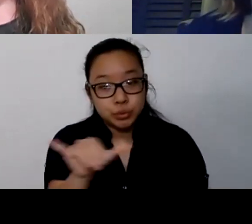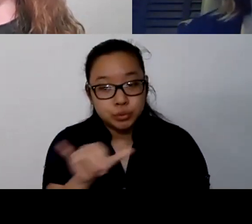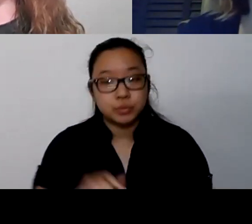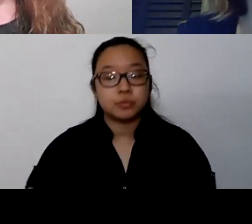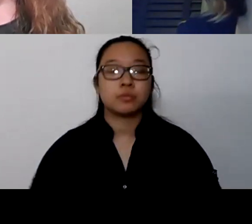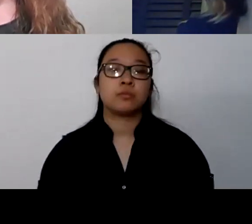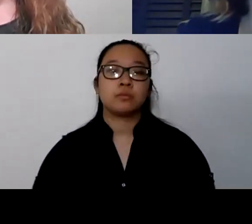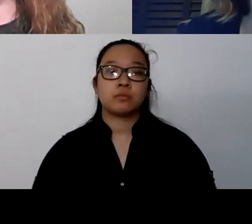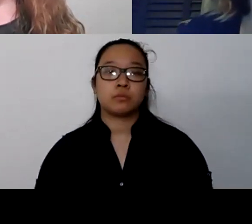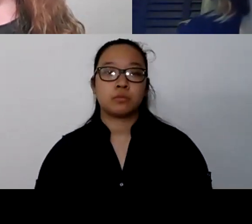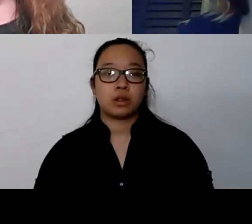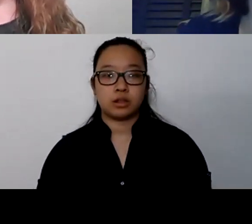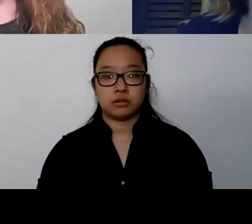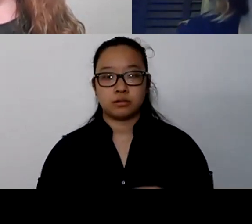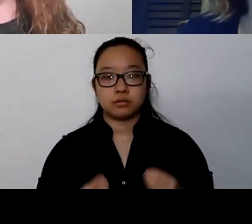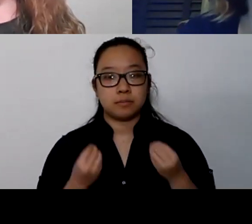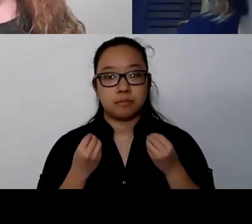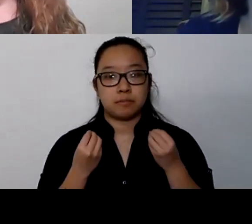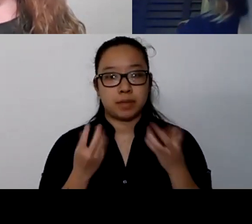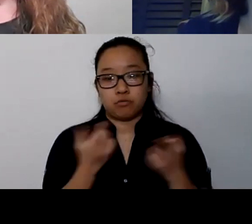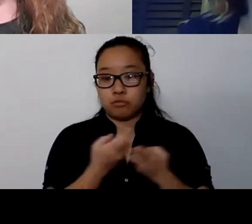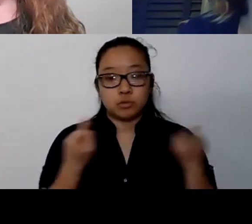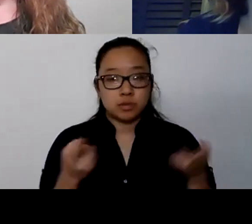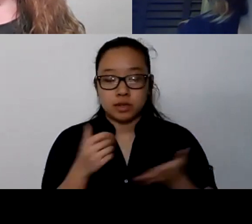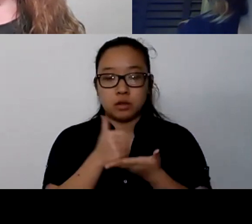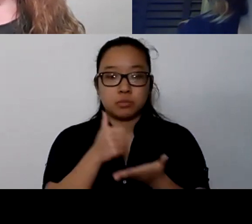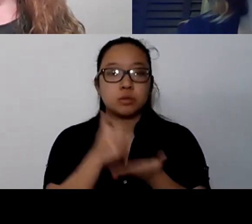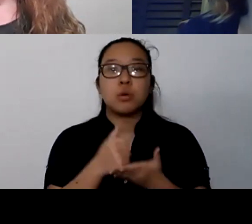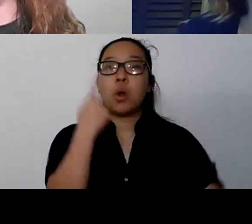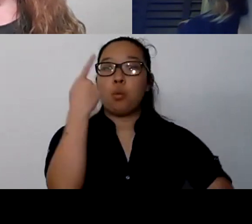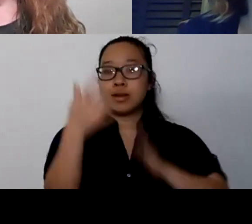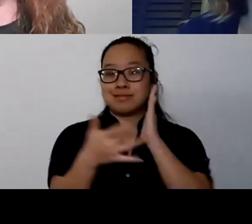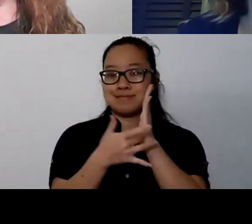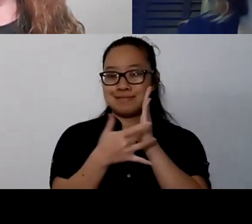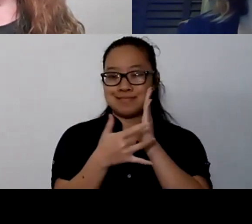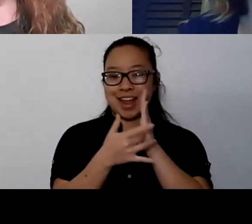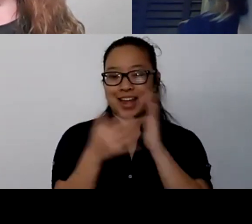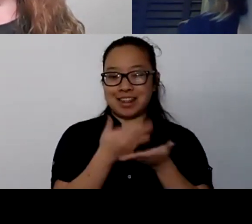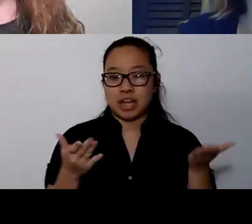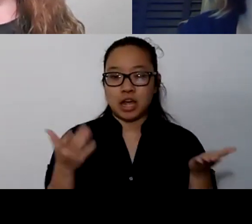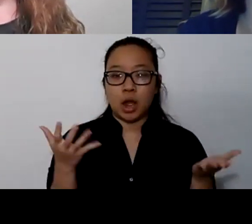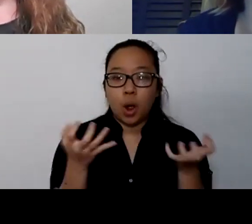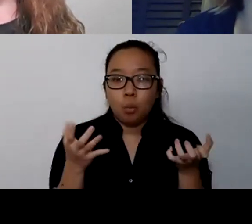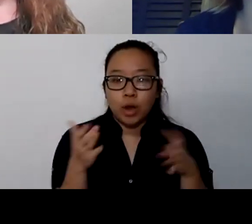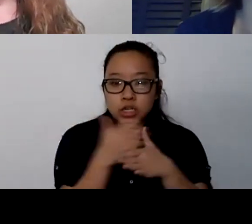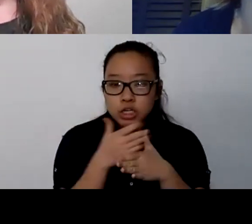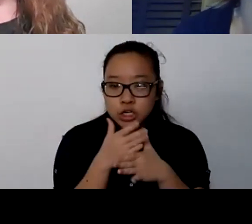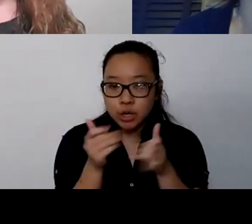that help to support there. One of the tech pieces that I would like to share and we can talk more about this as we keep going. I'm just gonna hold this up,